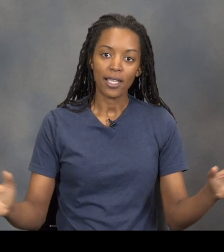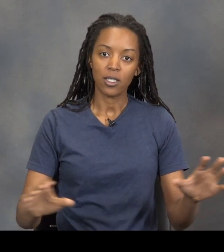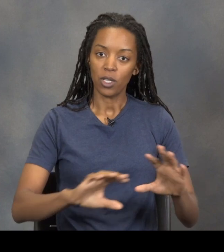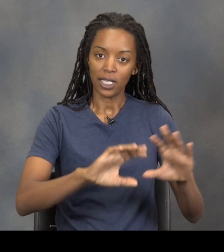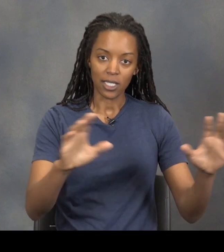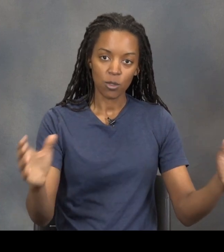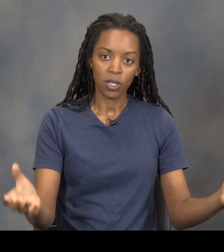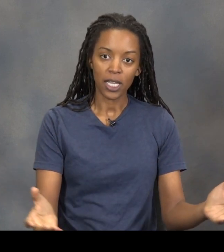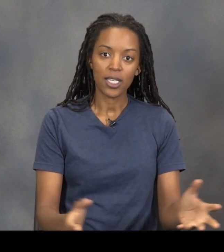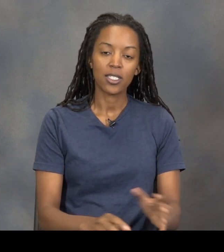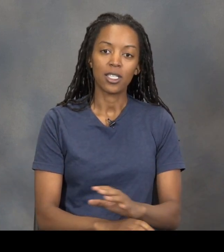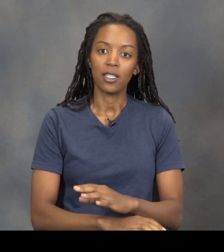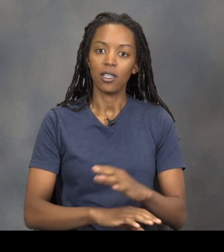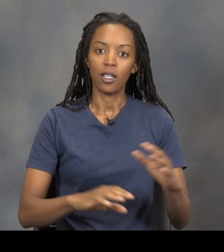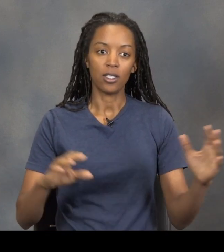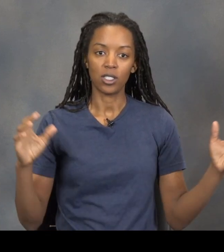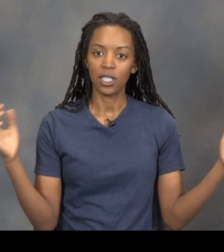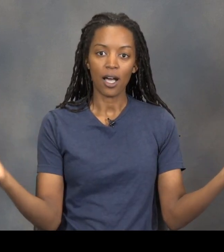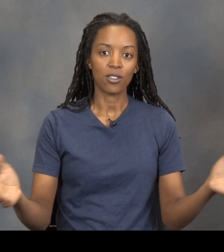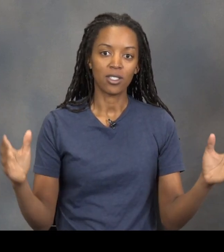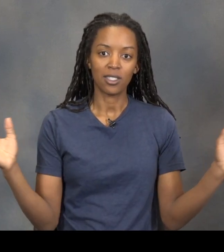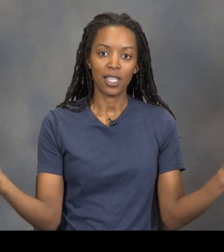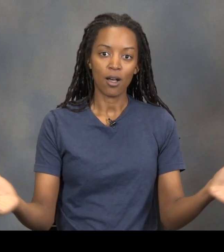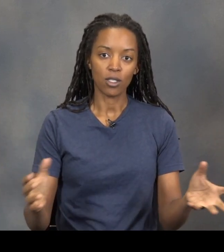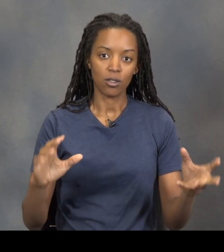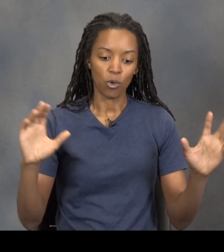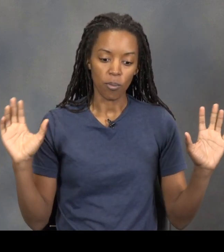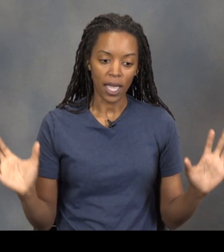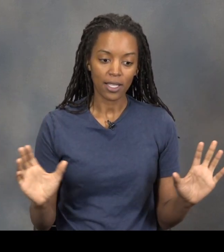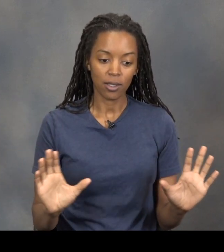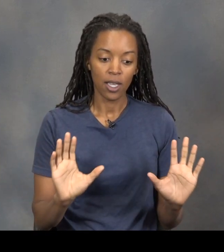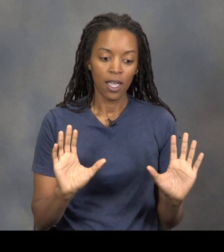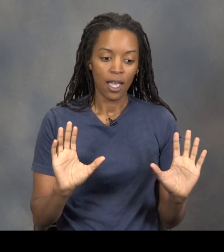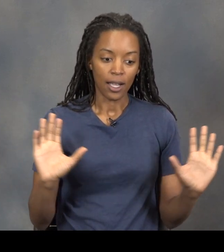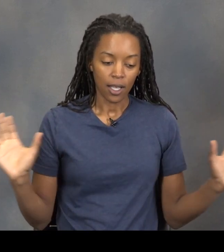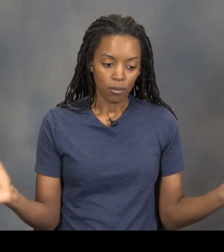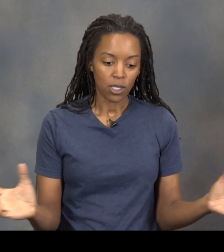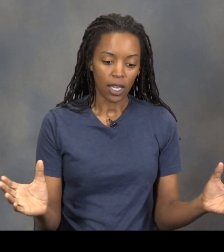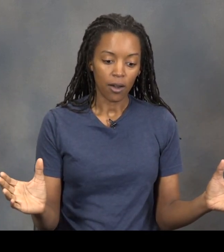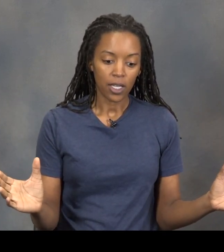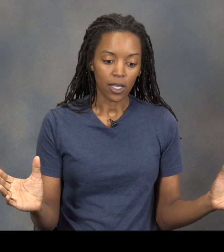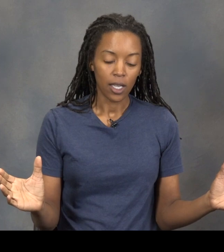They were like displaced, and it's just thousands and thousands more bats had come to the area, and